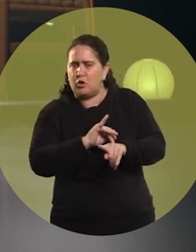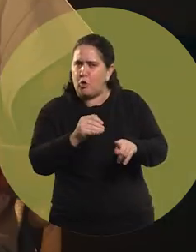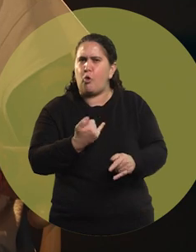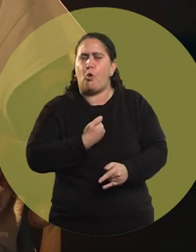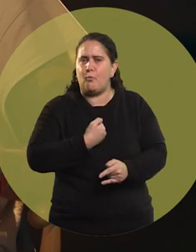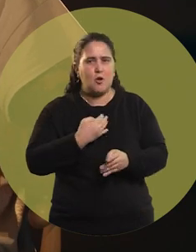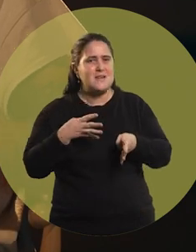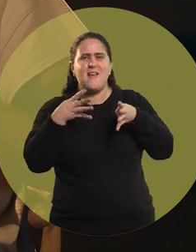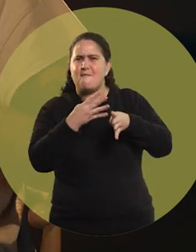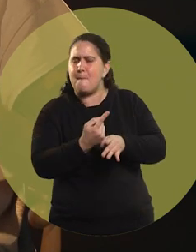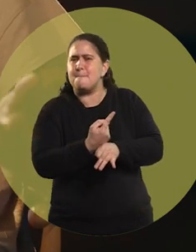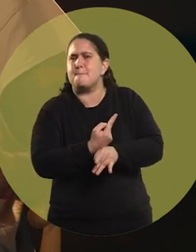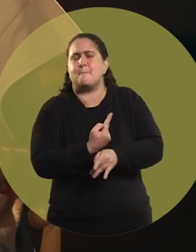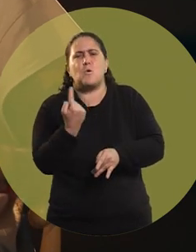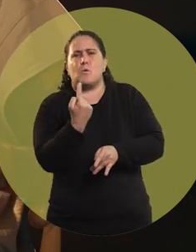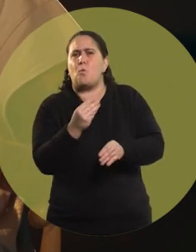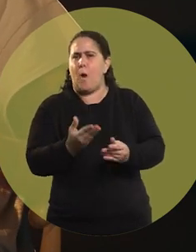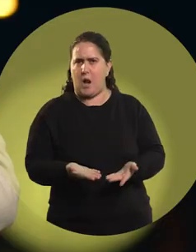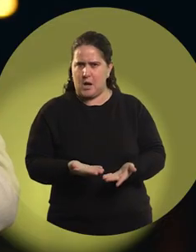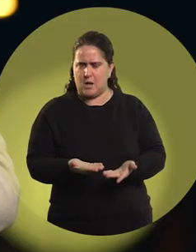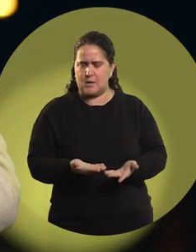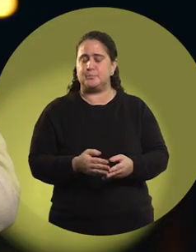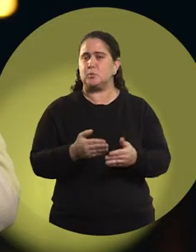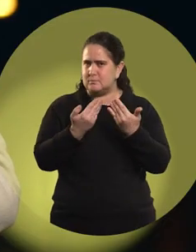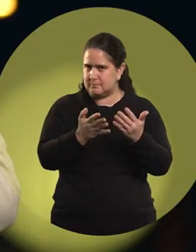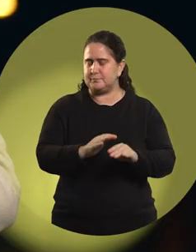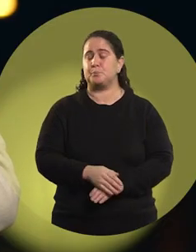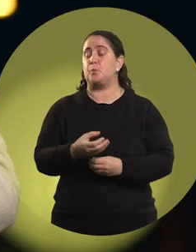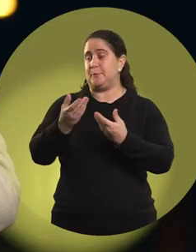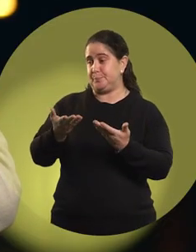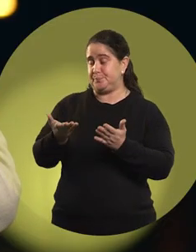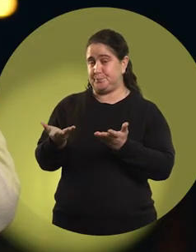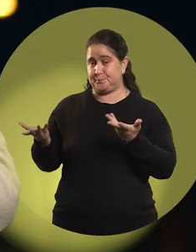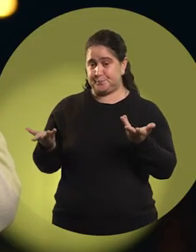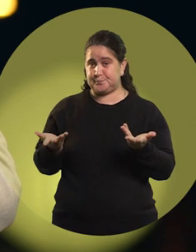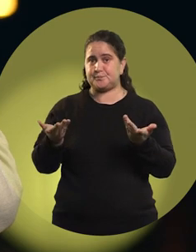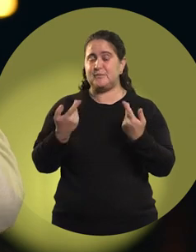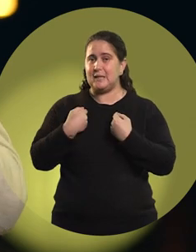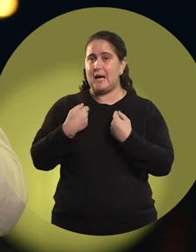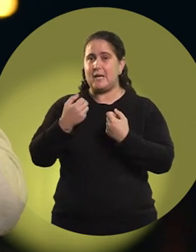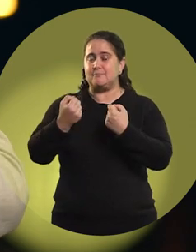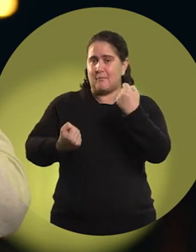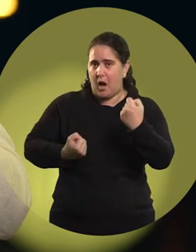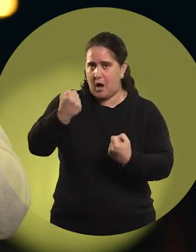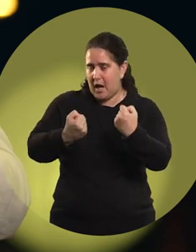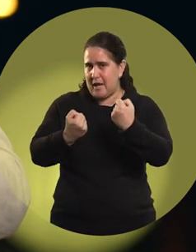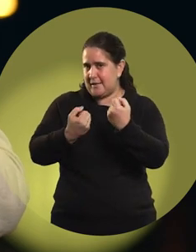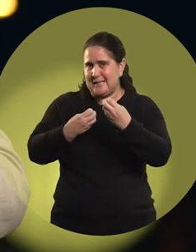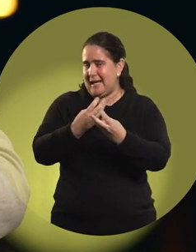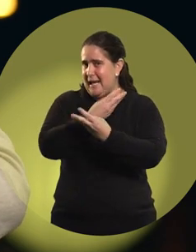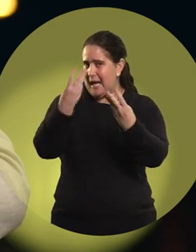What was your biggest challenge early on? Well, rally and motorsport in general,